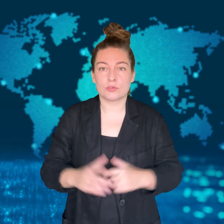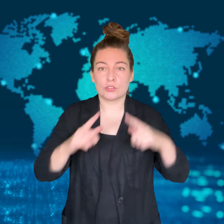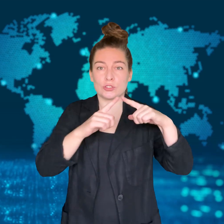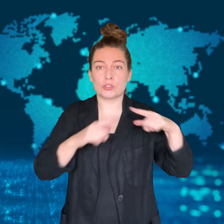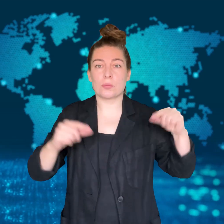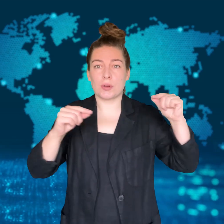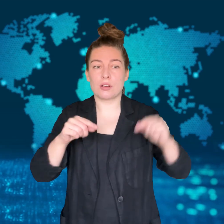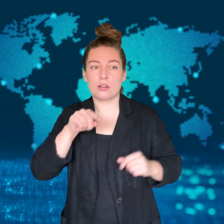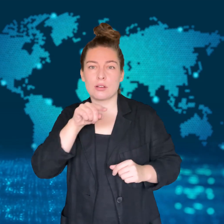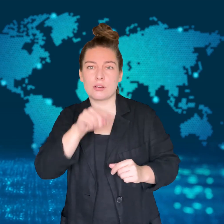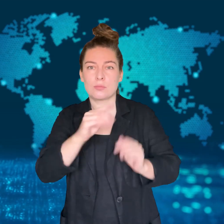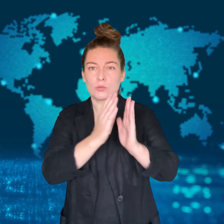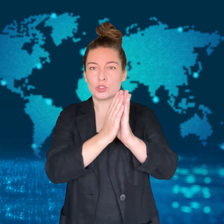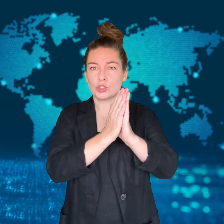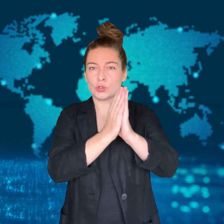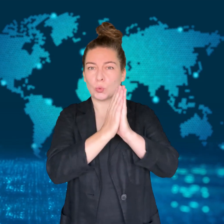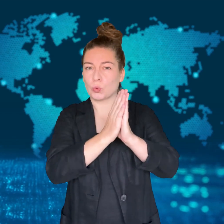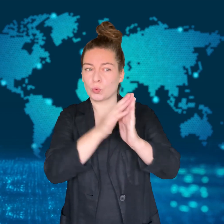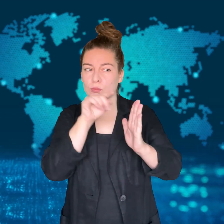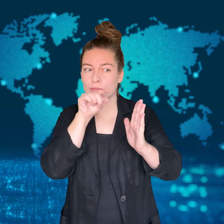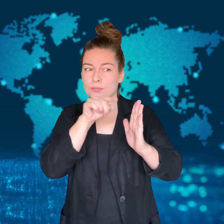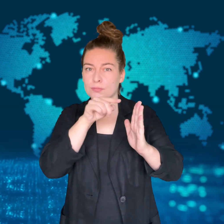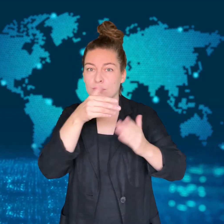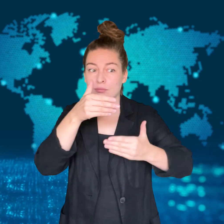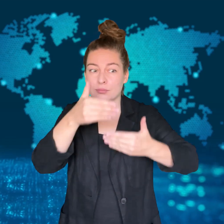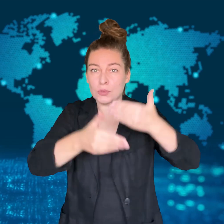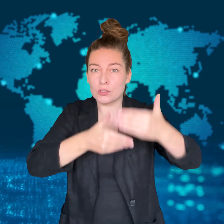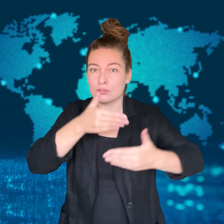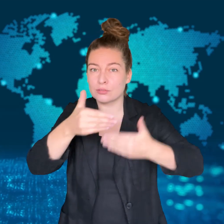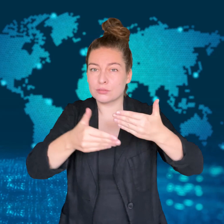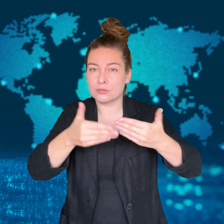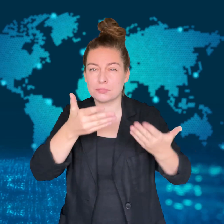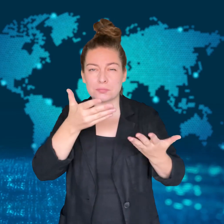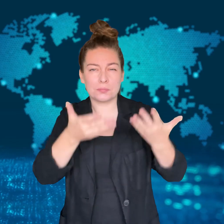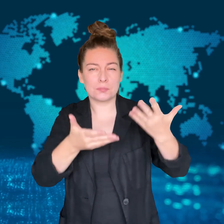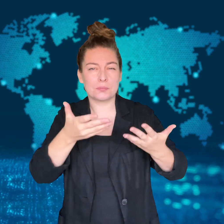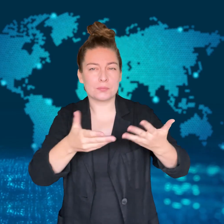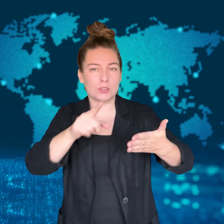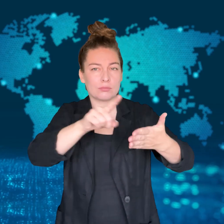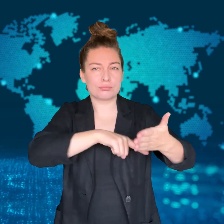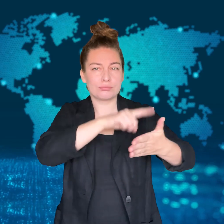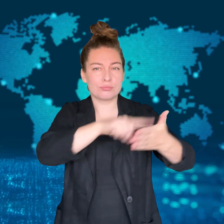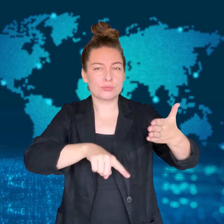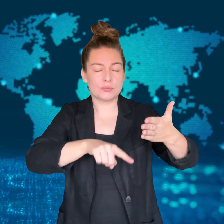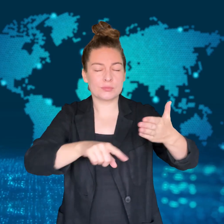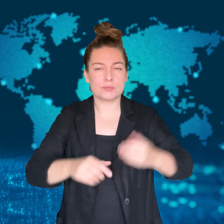Church may be stripped